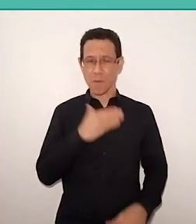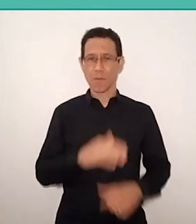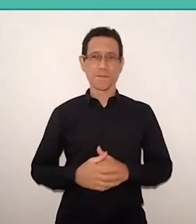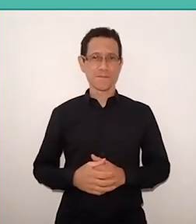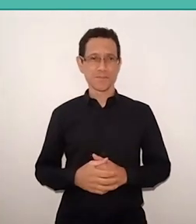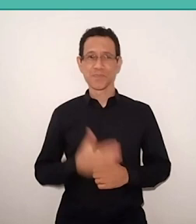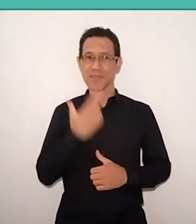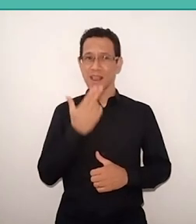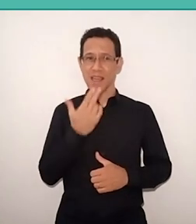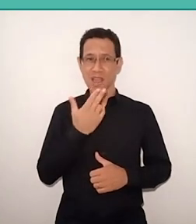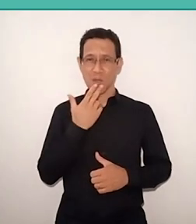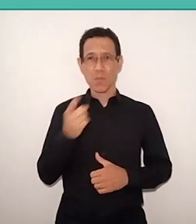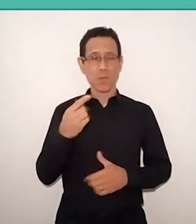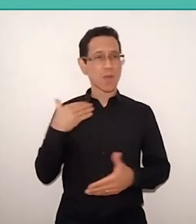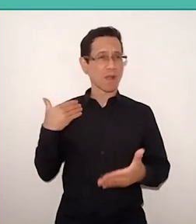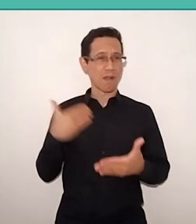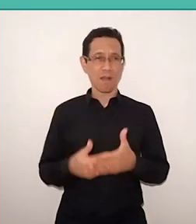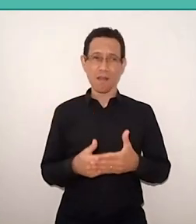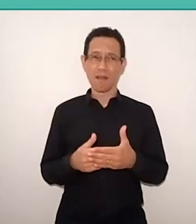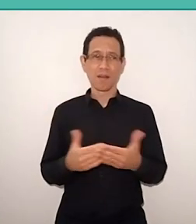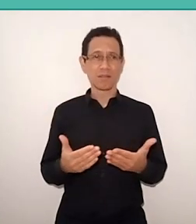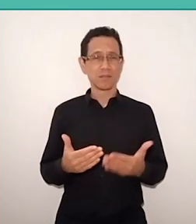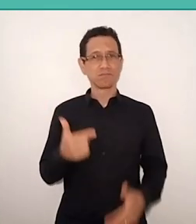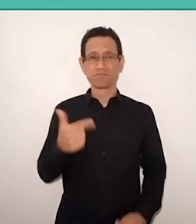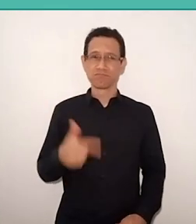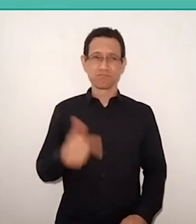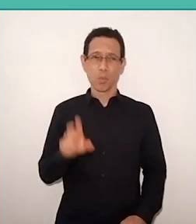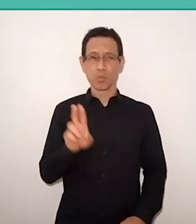so far, it's barely used at the African school,